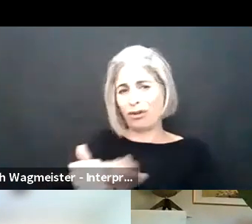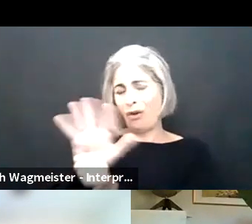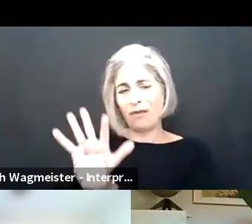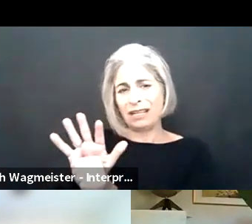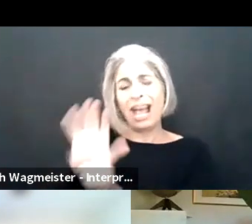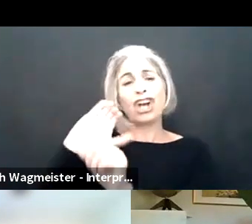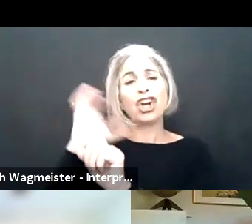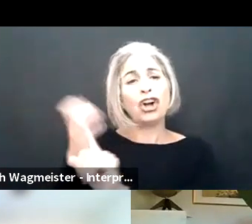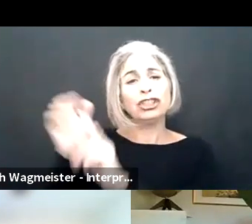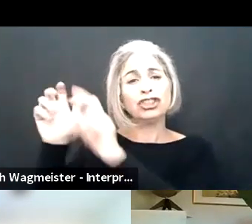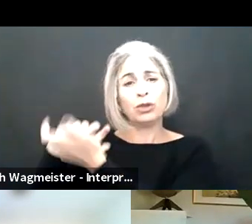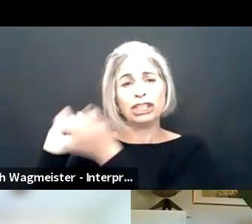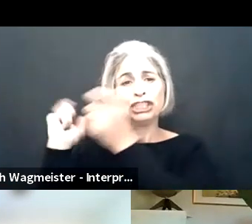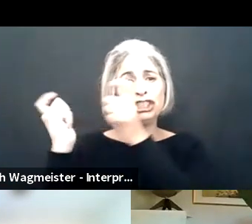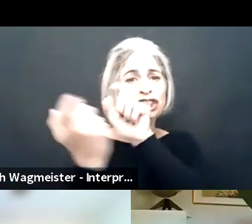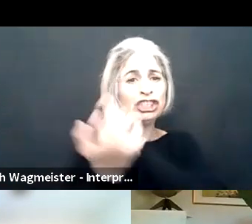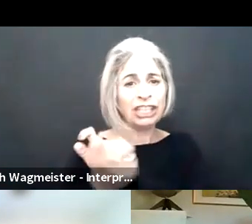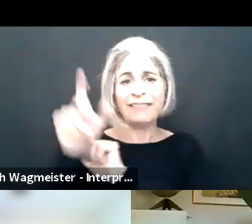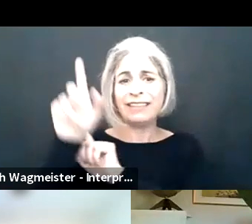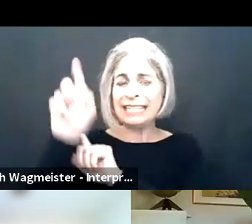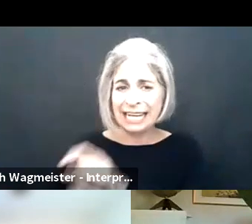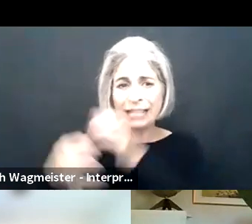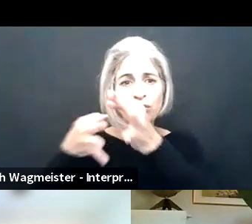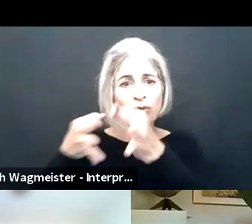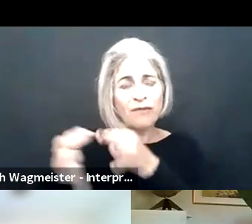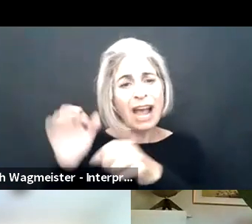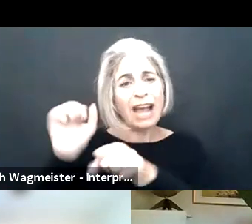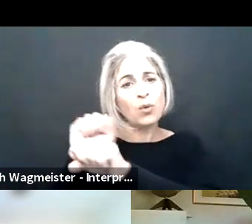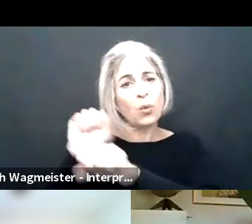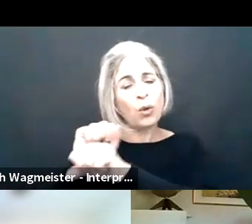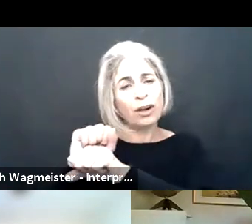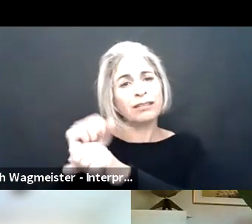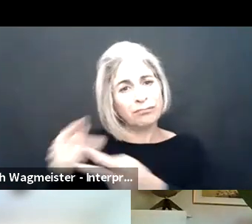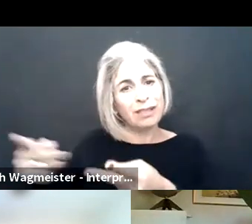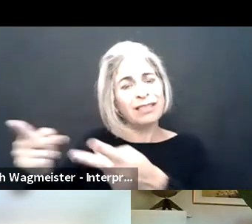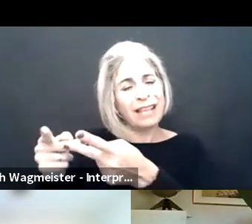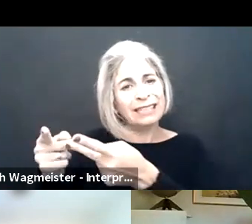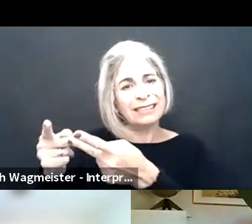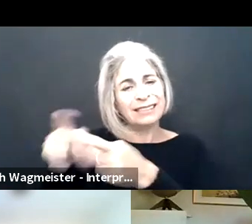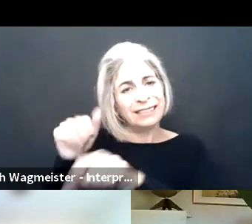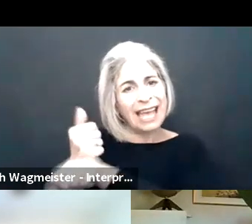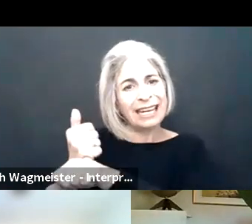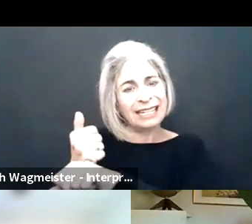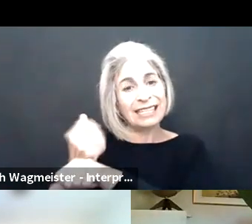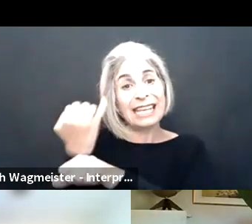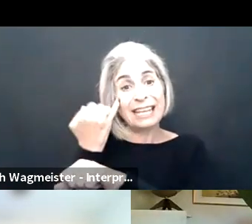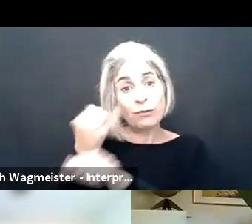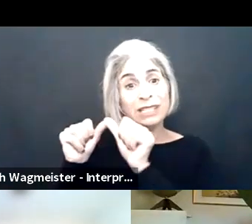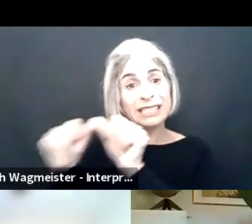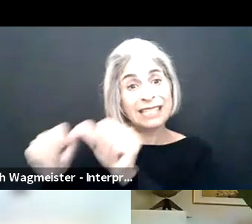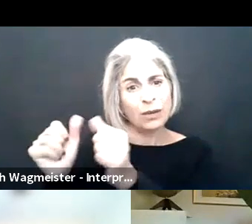environment, it can not be just how it was pre-pandemic. There needs to be a cultural shift on how we define work settings.